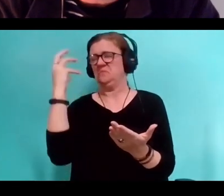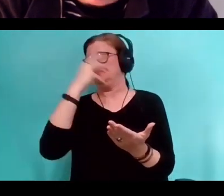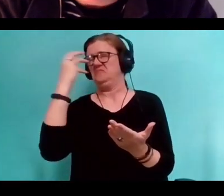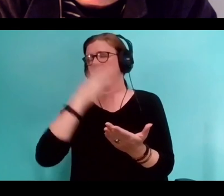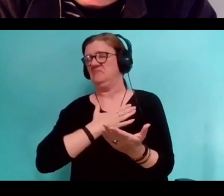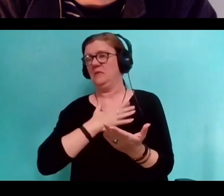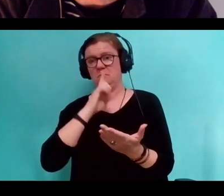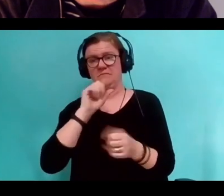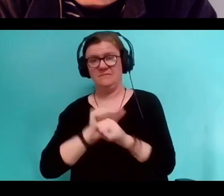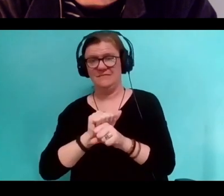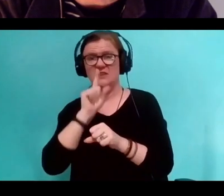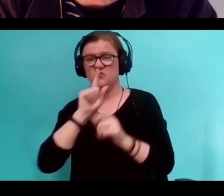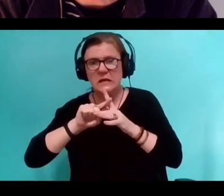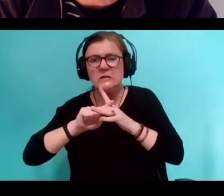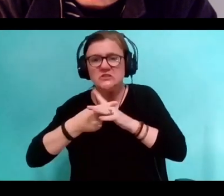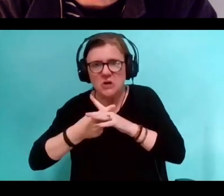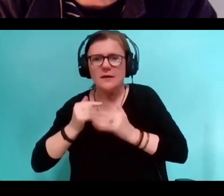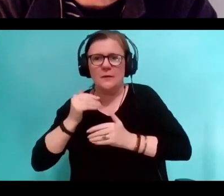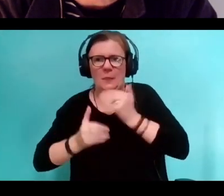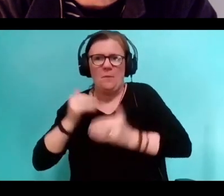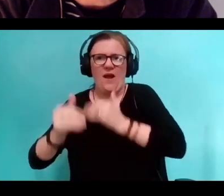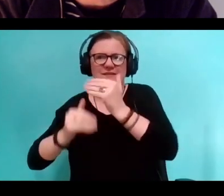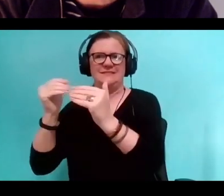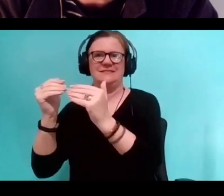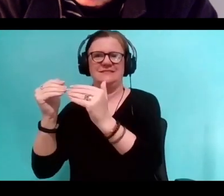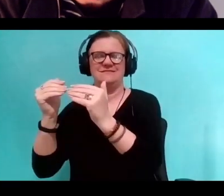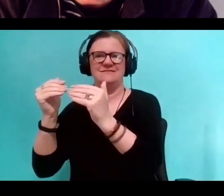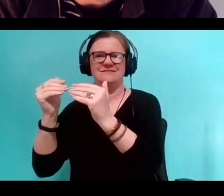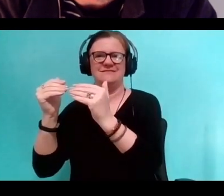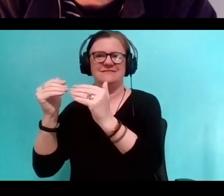but actually it's just a scaffolding you're assembling. And you need the scaffolding.